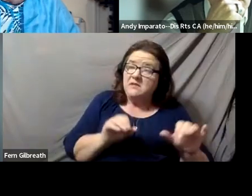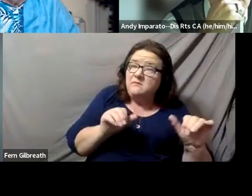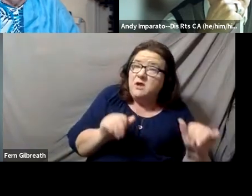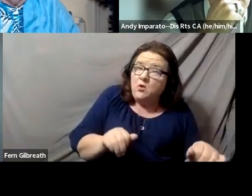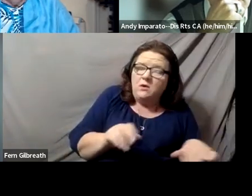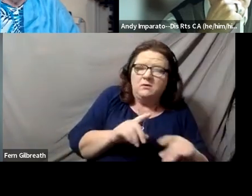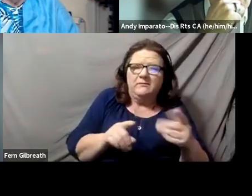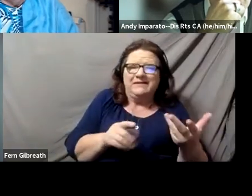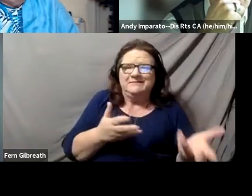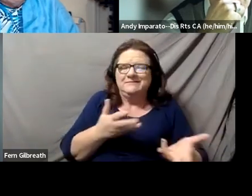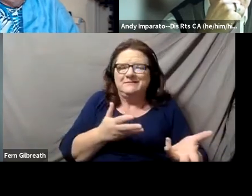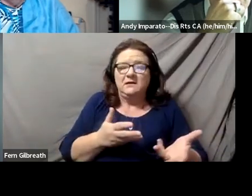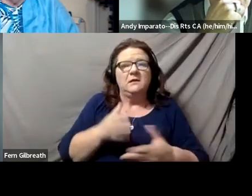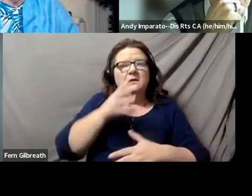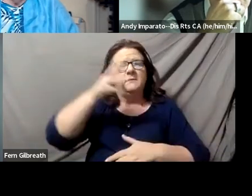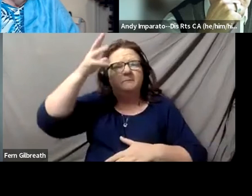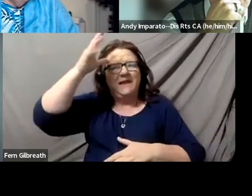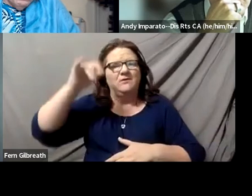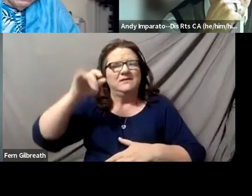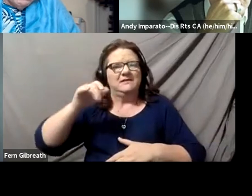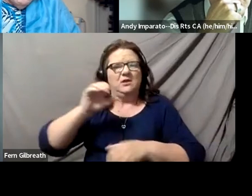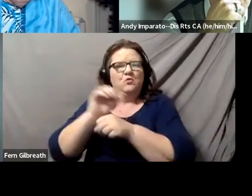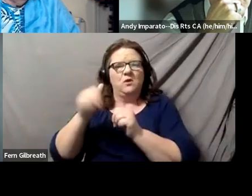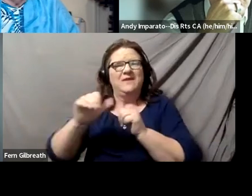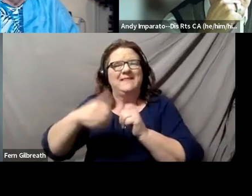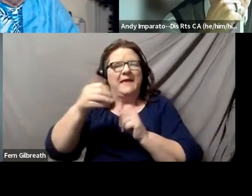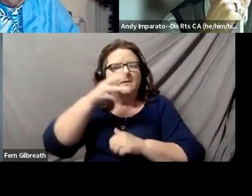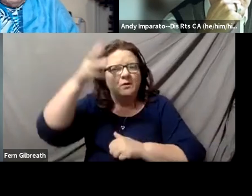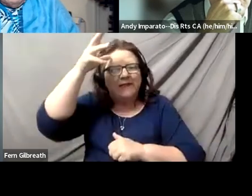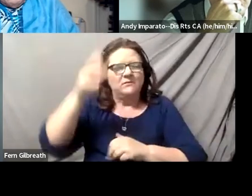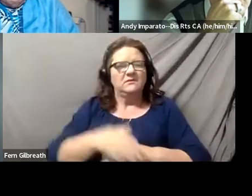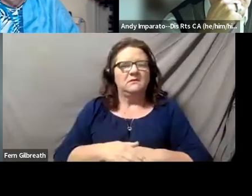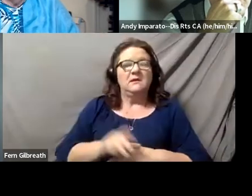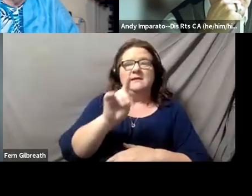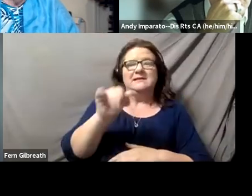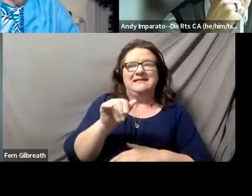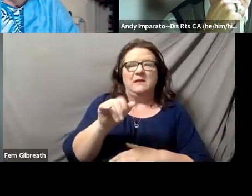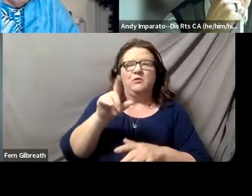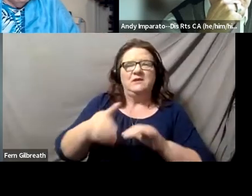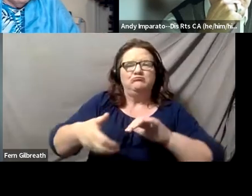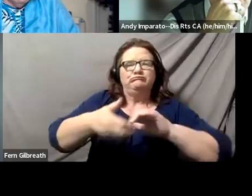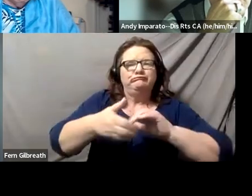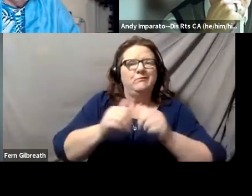So the need for parents to be working with other parents. The need for disabled individuals working with other disabled individuals,